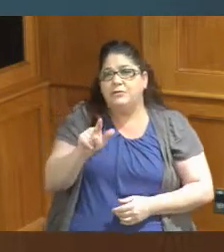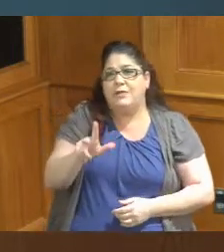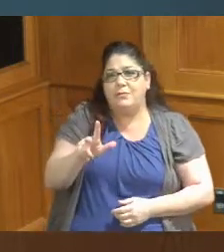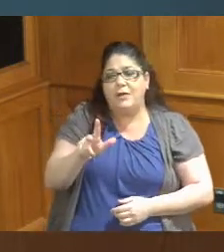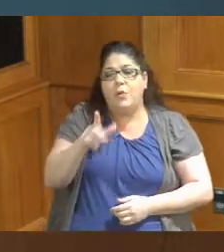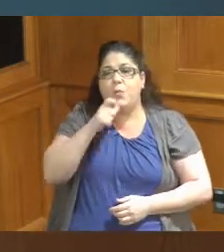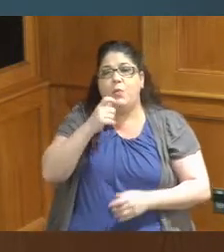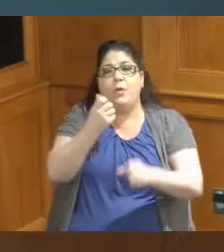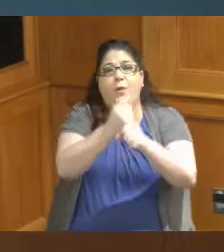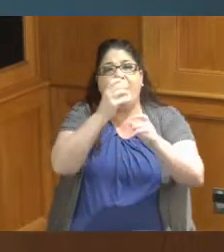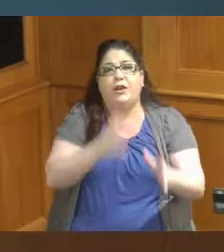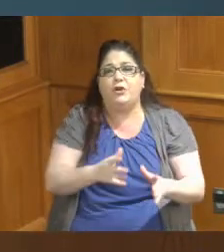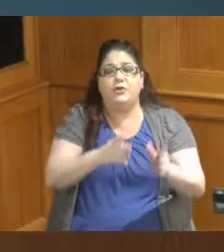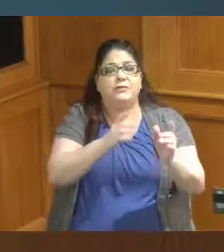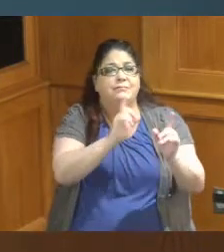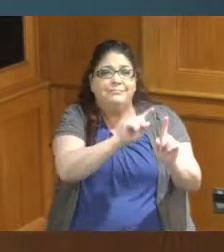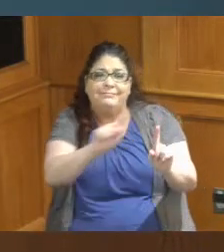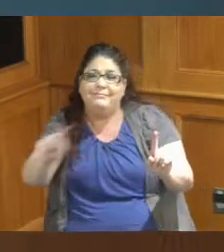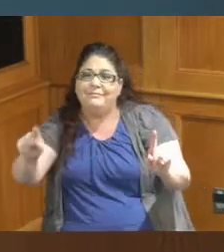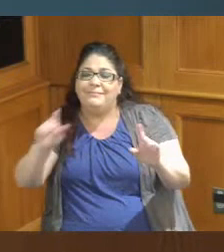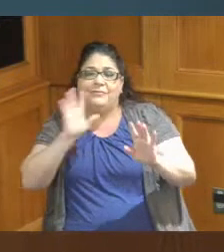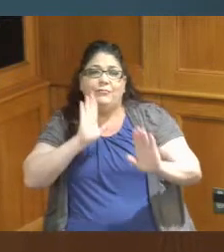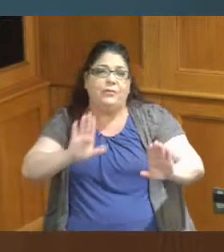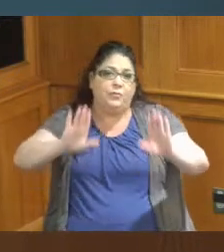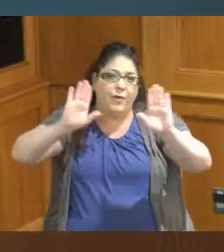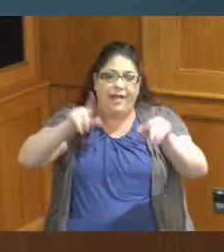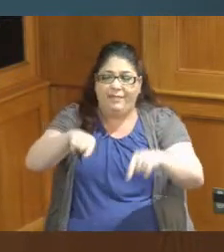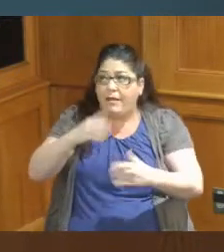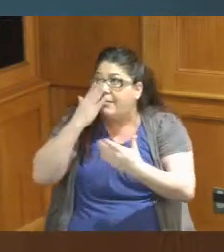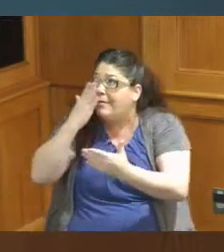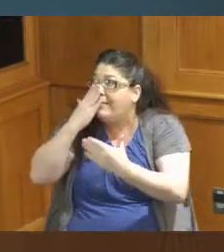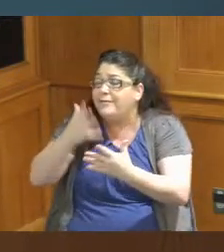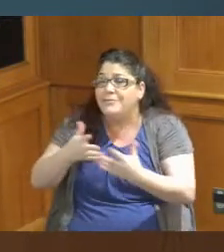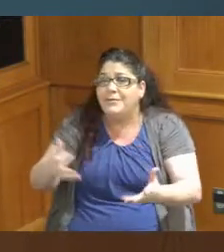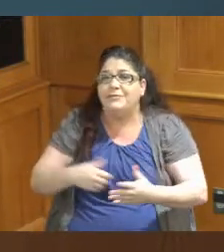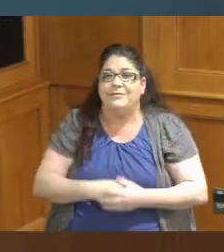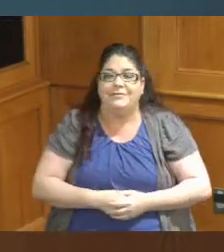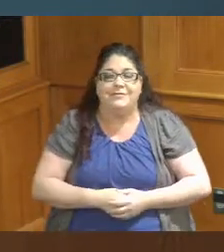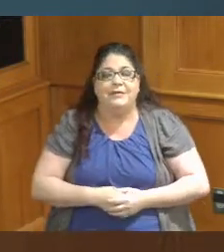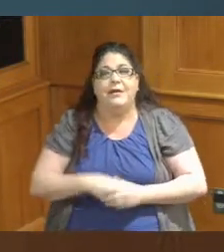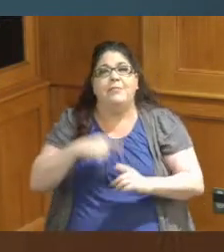and it was great it was really great and they were very appreciative as well as honor Mr Robert